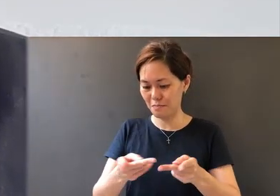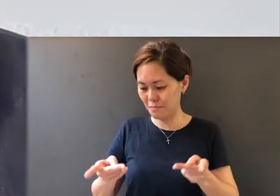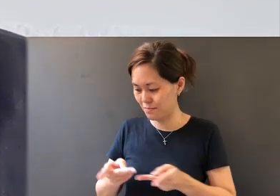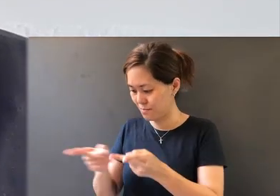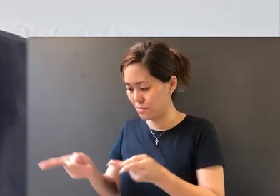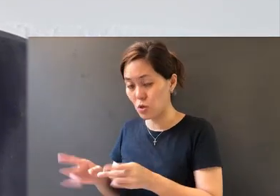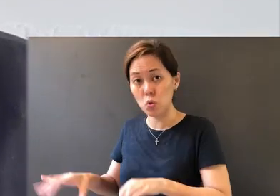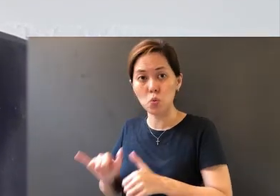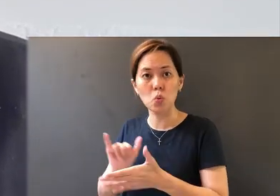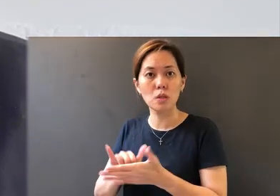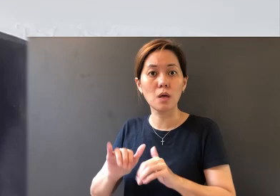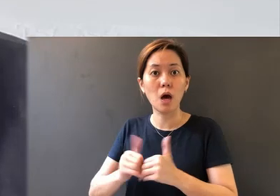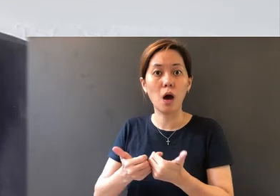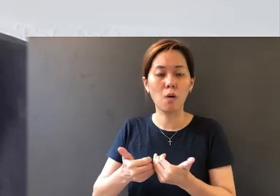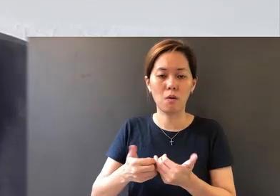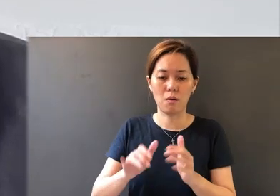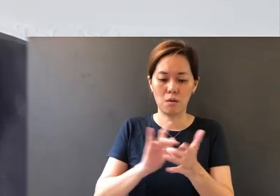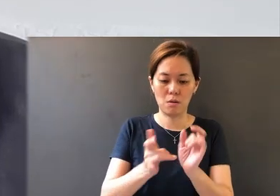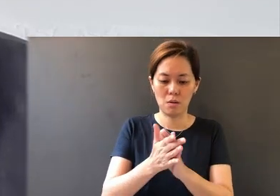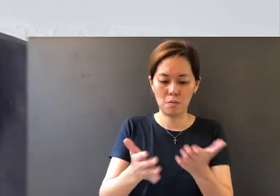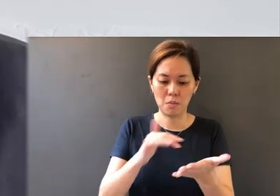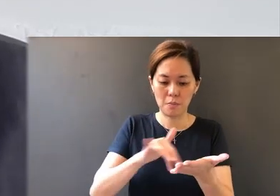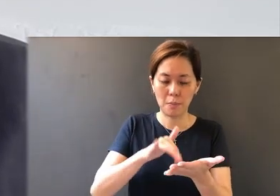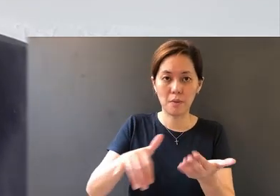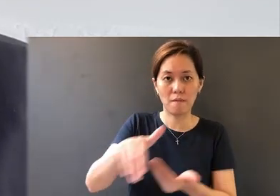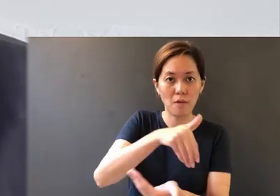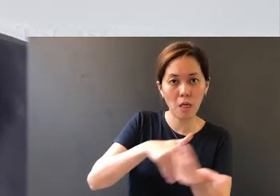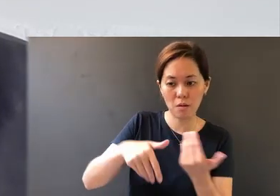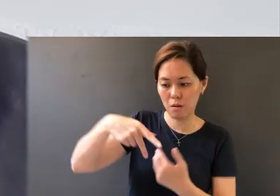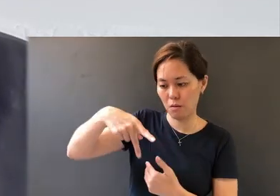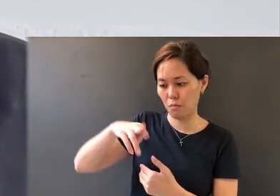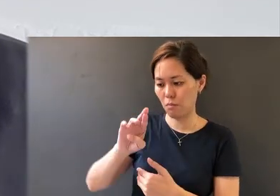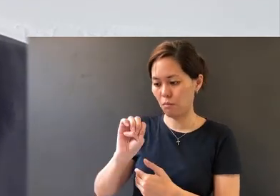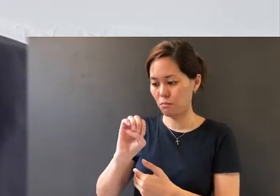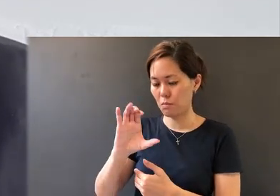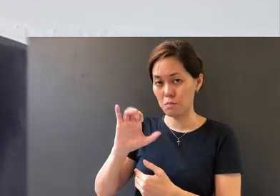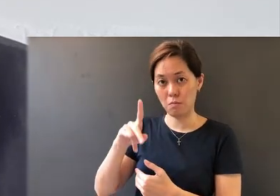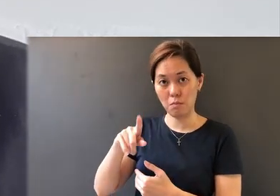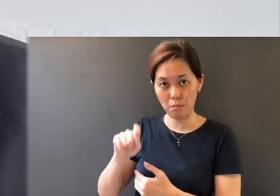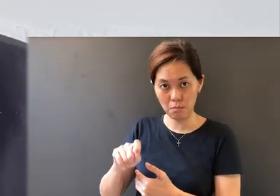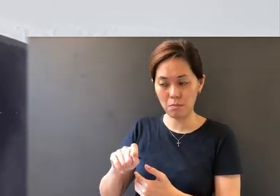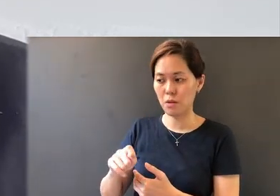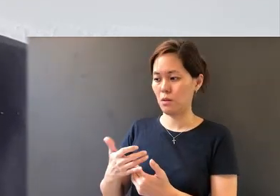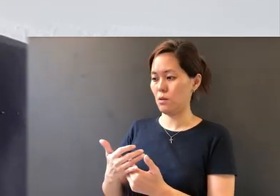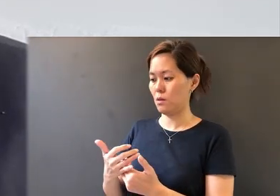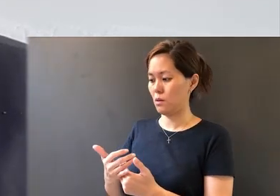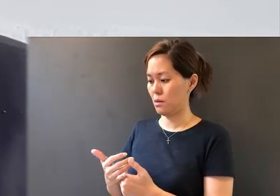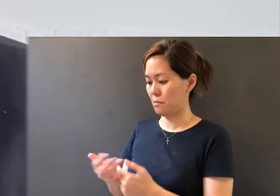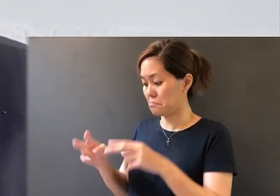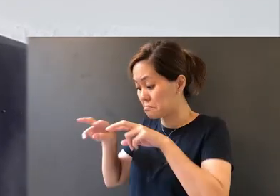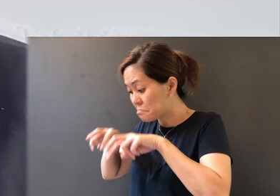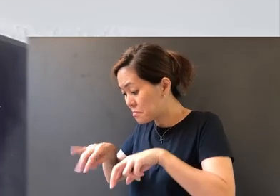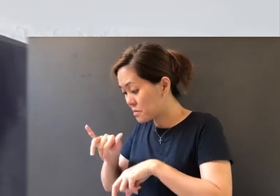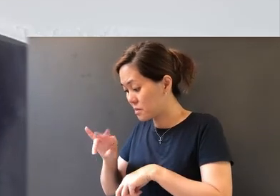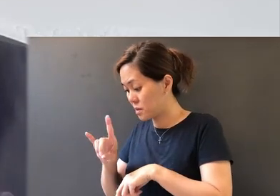the Bible Study Fellowship, Precept, your inductive Bible study classes,